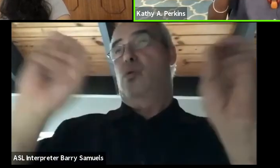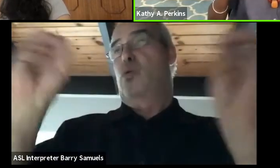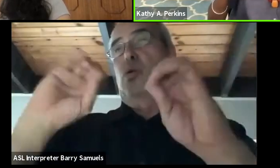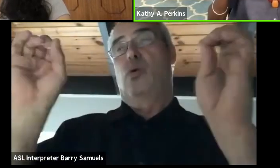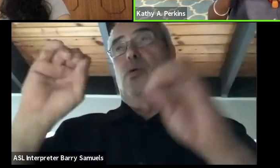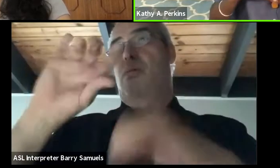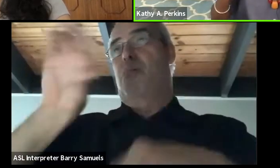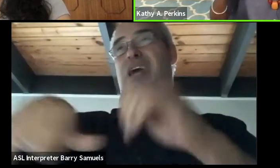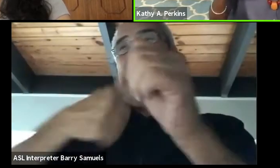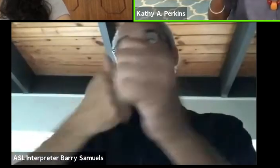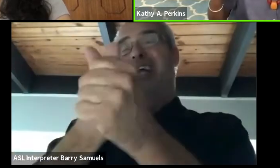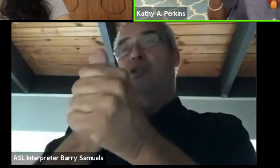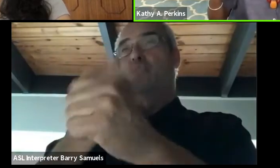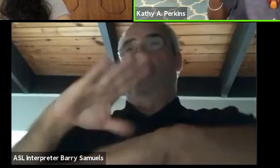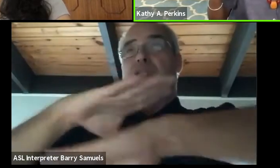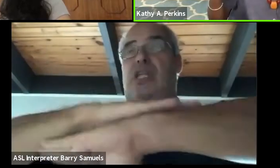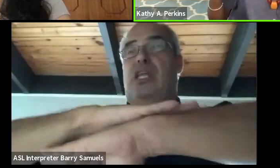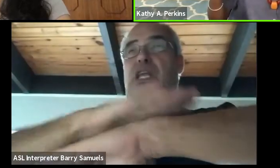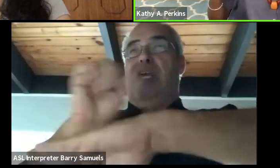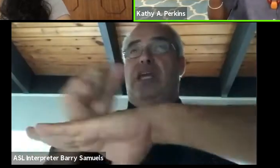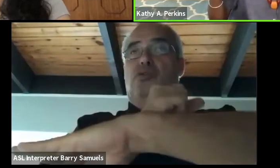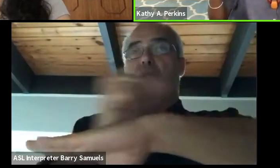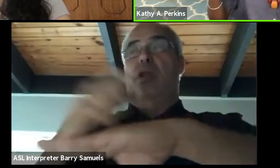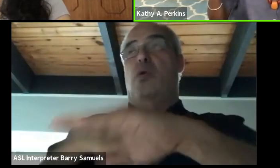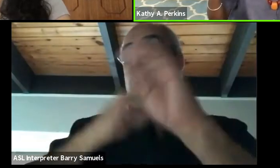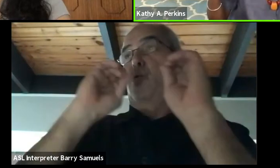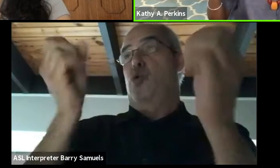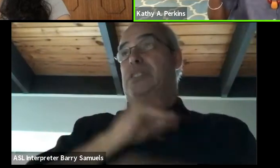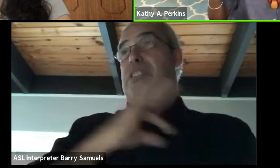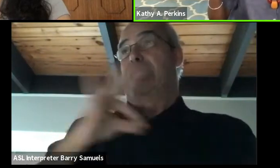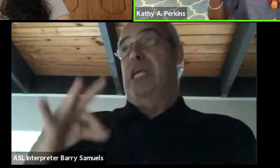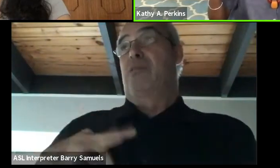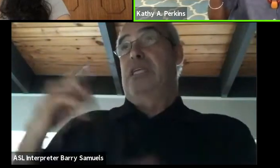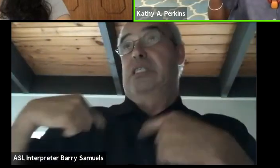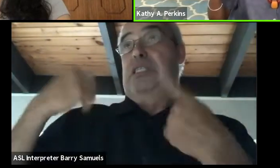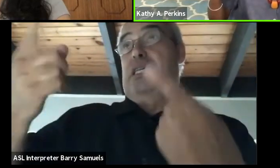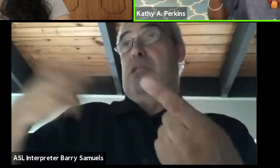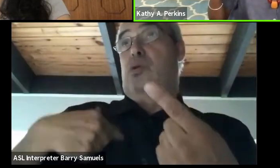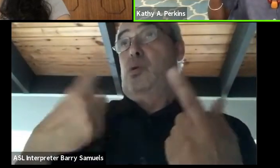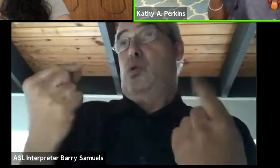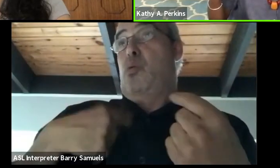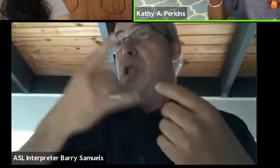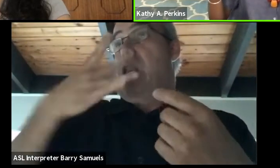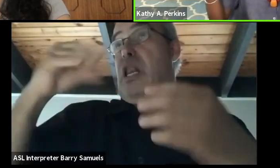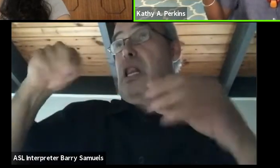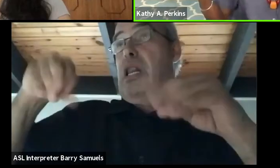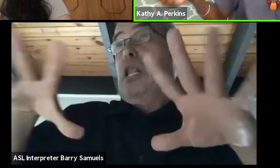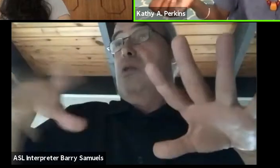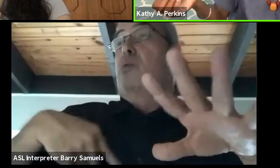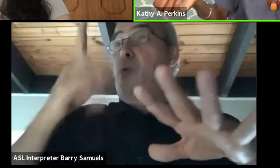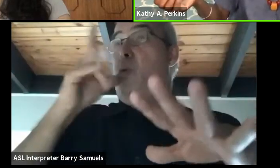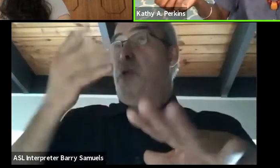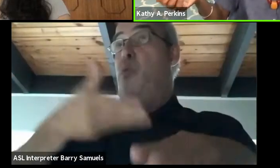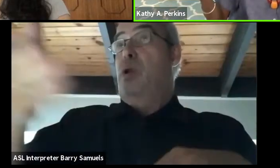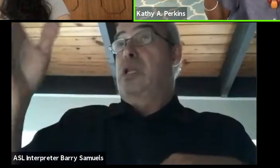So, they had no staff. So what they did, they said, oh, since you do lighting, would you be willing to come back next summer